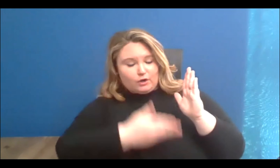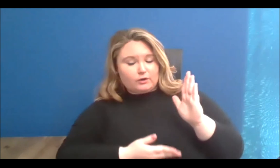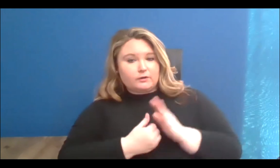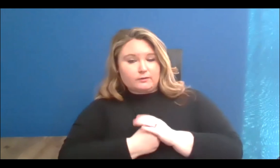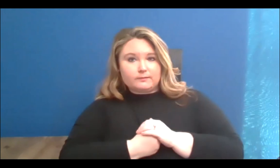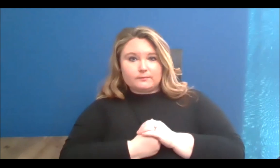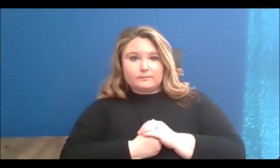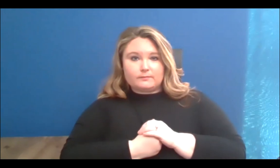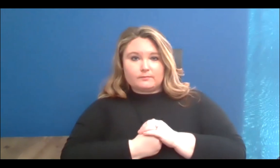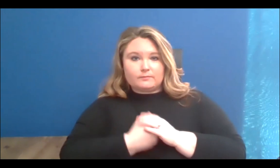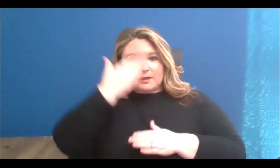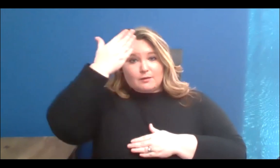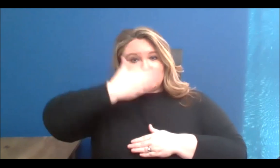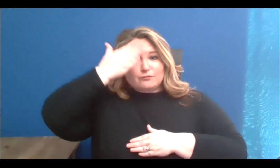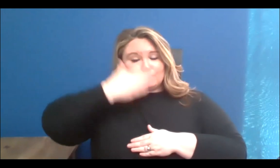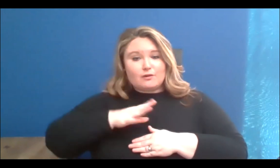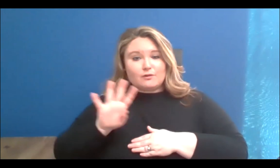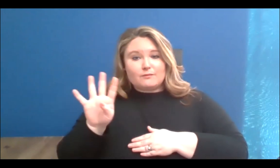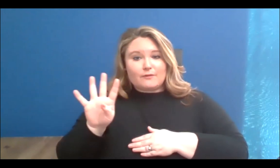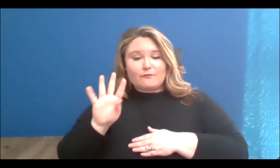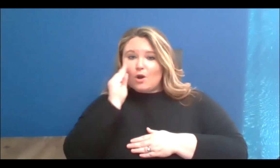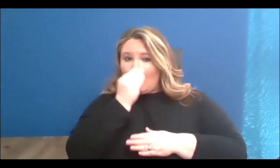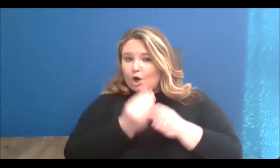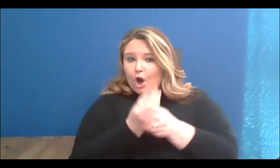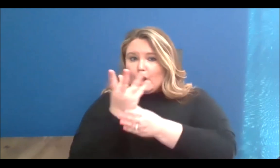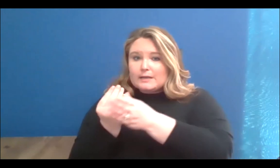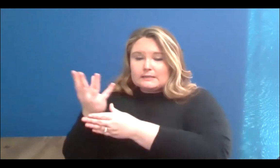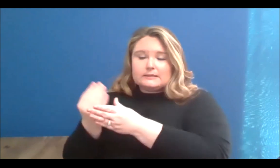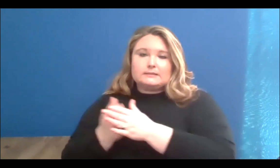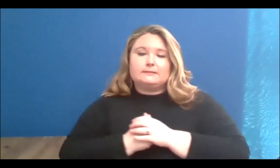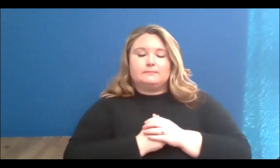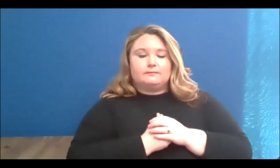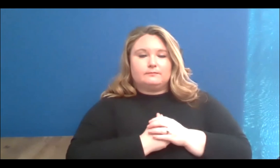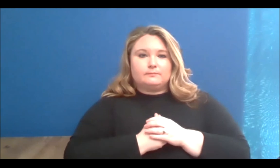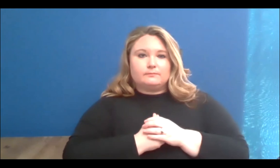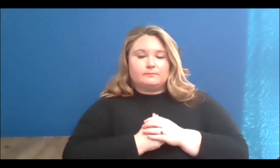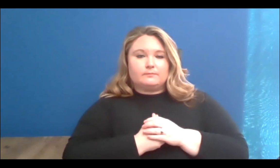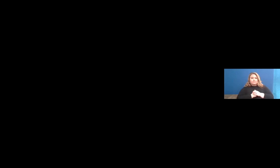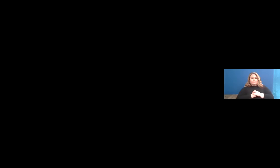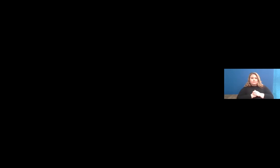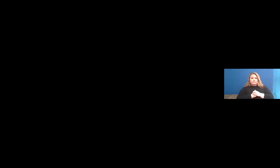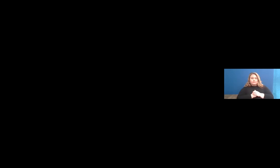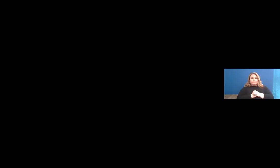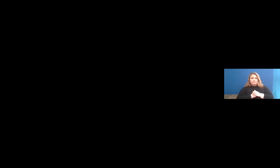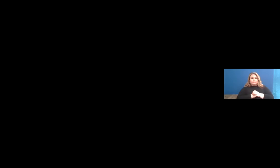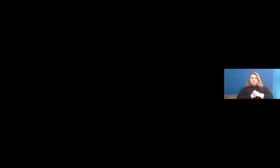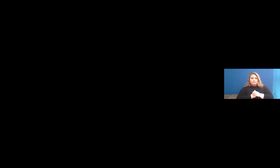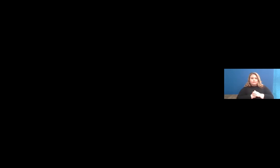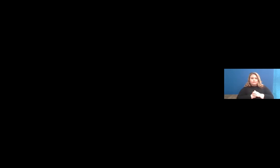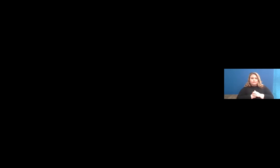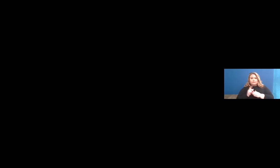gardens that are at the Bickford Centre.